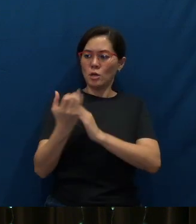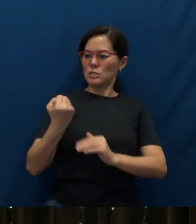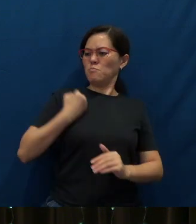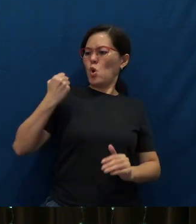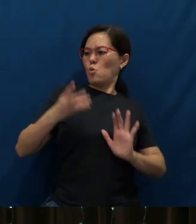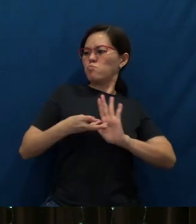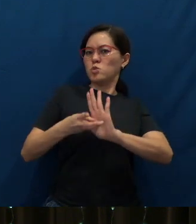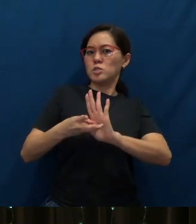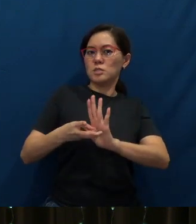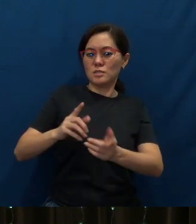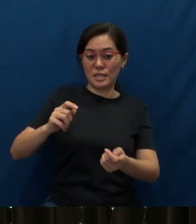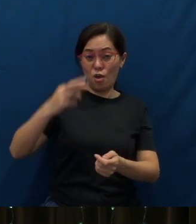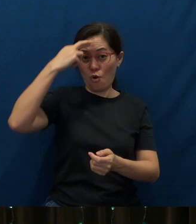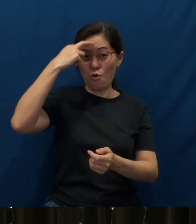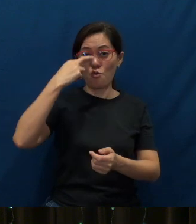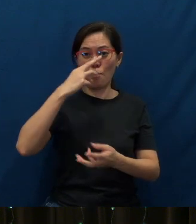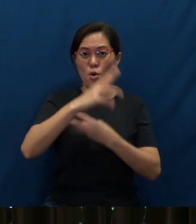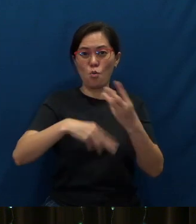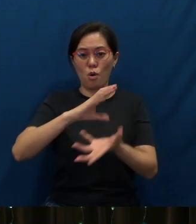ancient Roman world upside down.